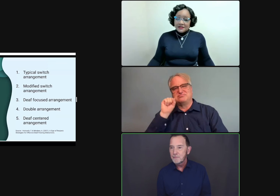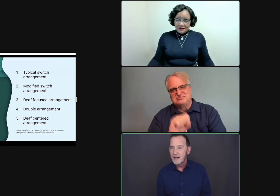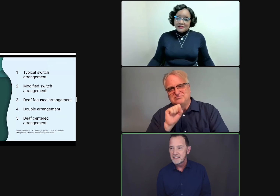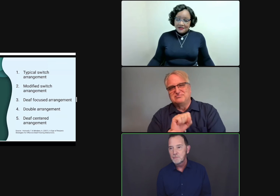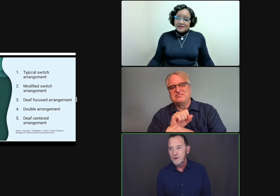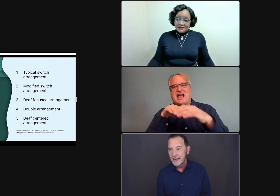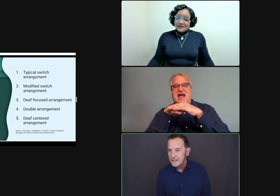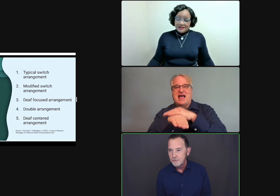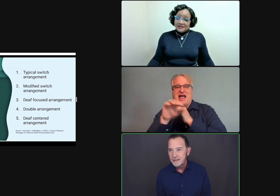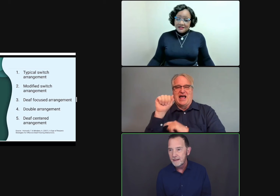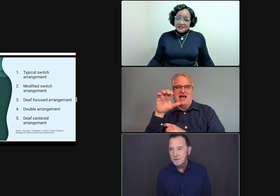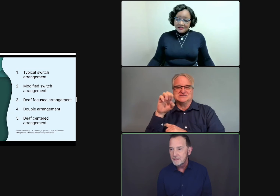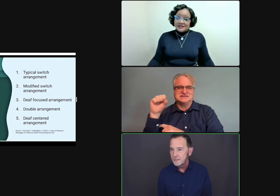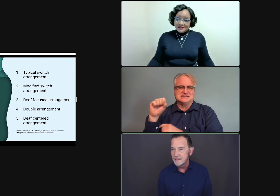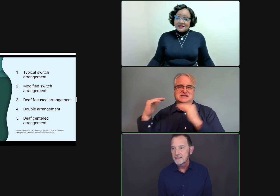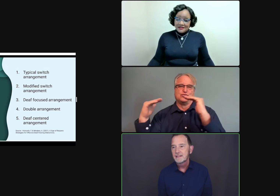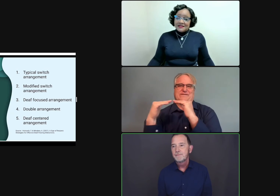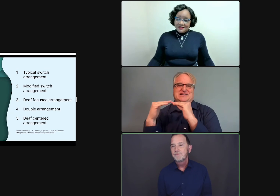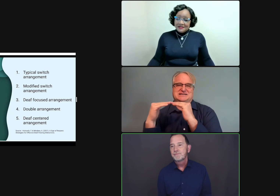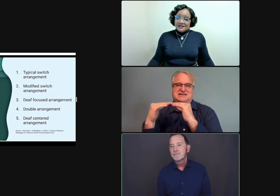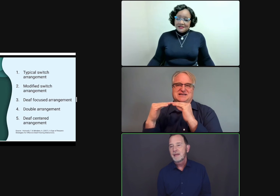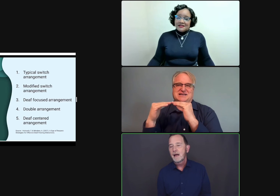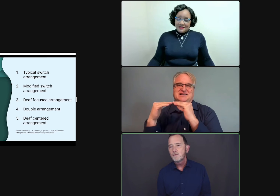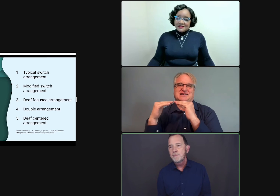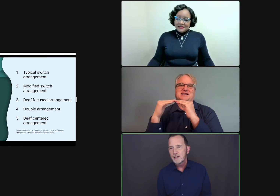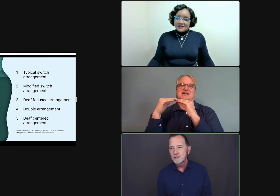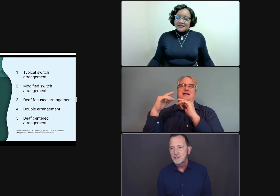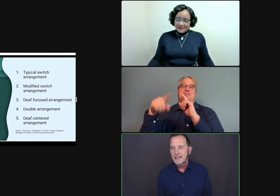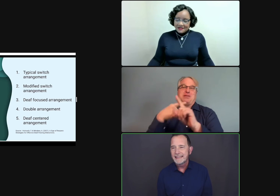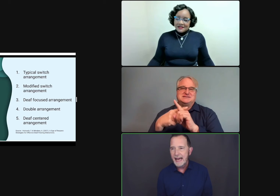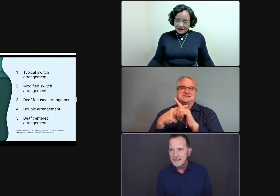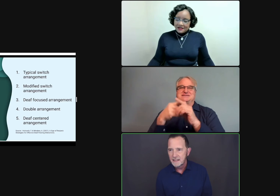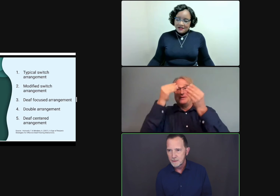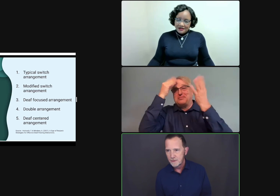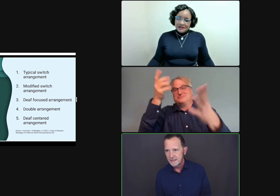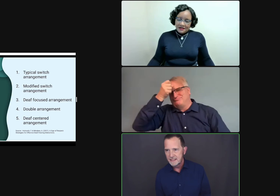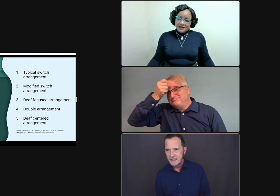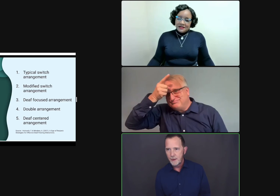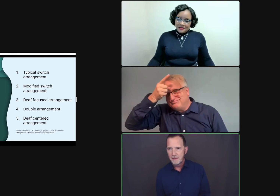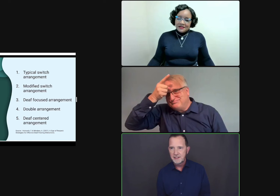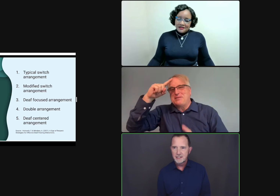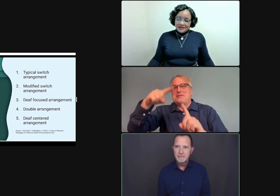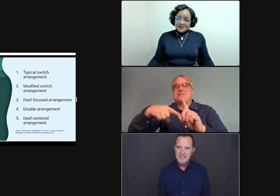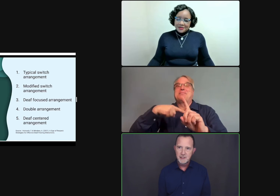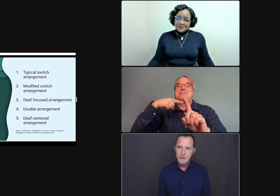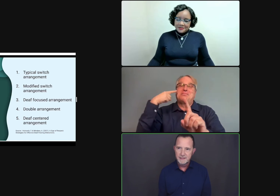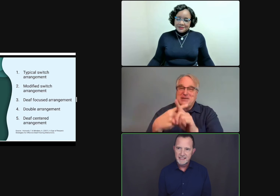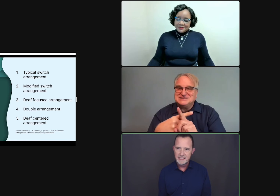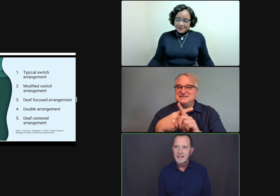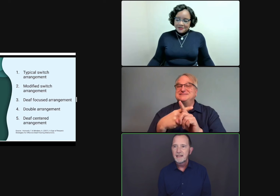the process more engaging for the deaf participants? How can we better understand access equivalency rather than just message equivalency?